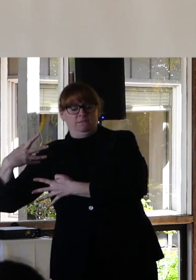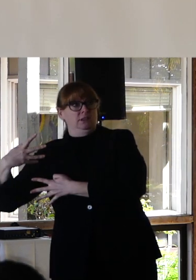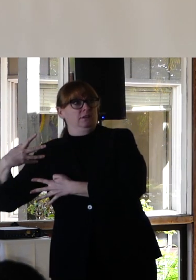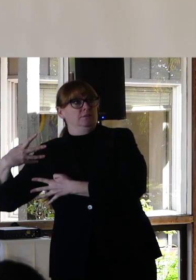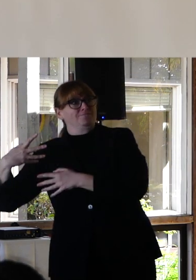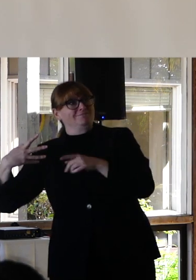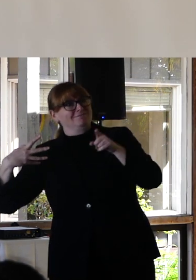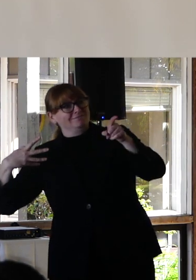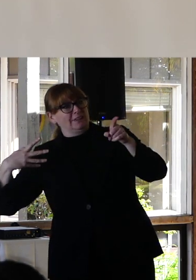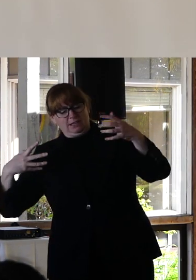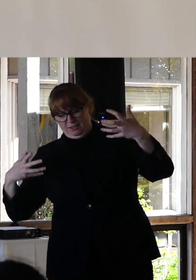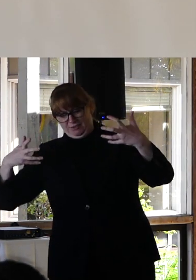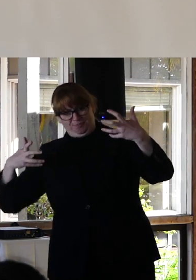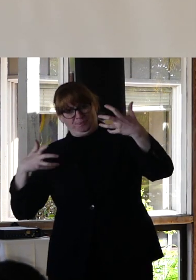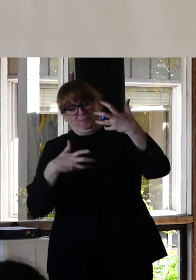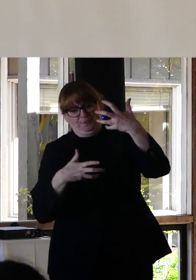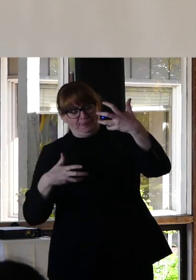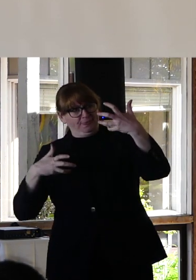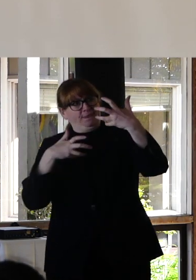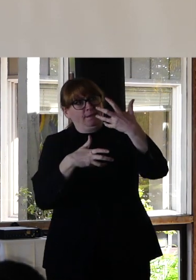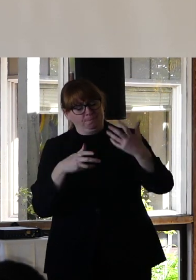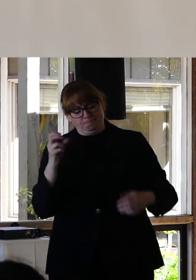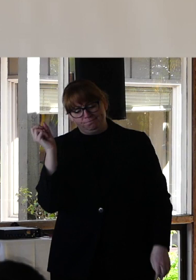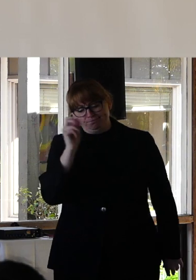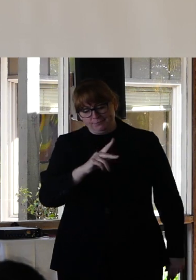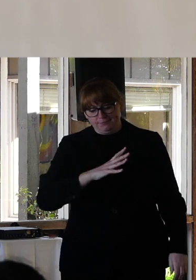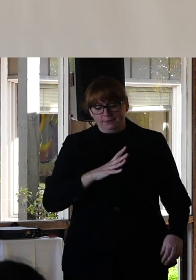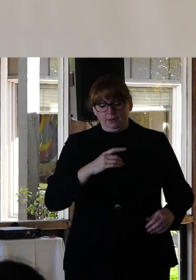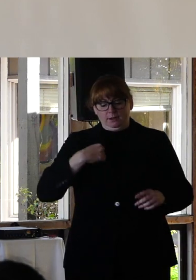We find ourselves weighing pros and cons. Do I prefer the therapist who